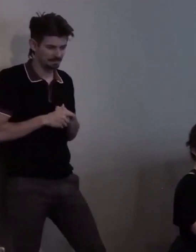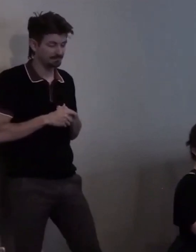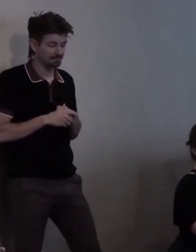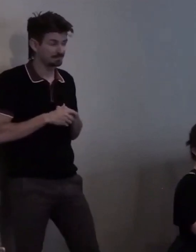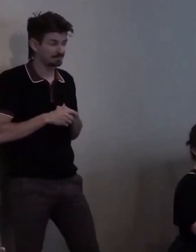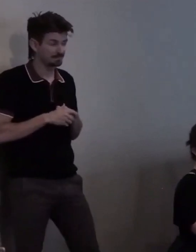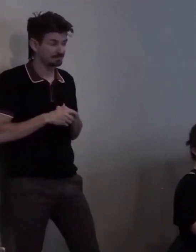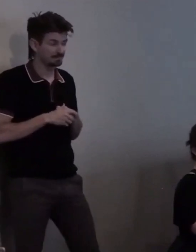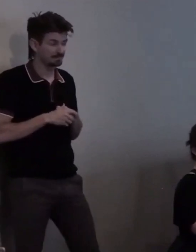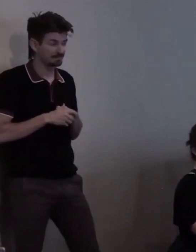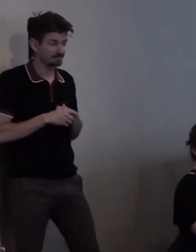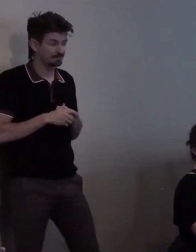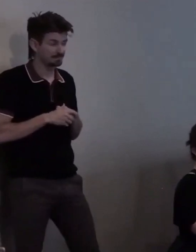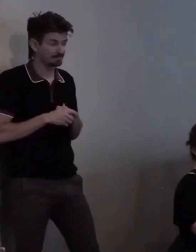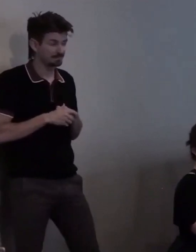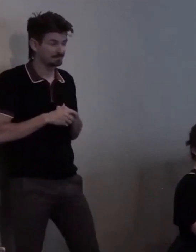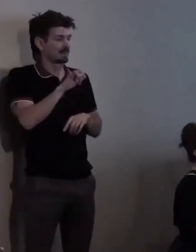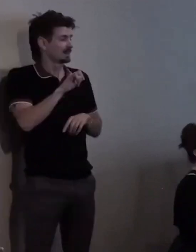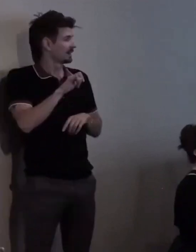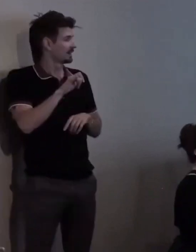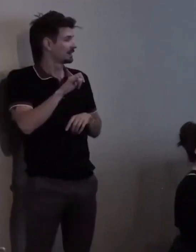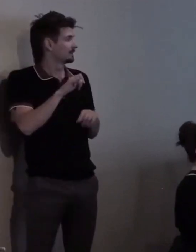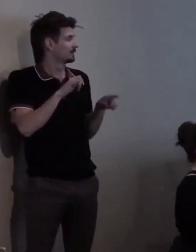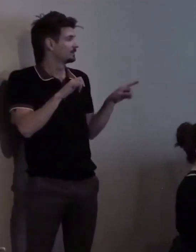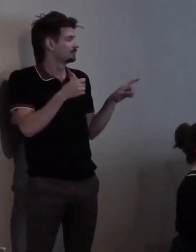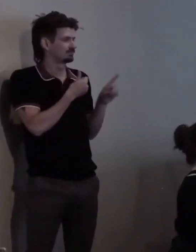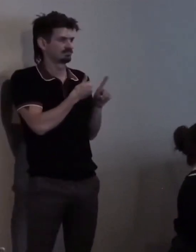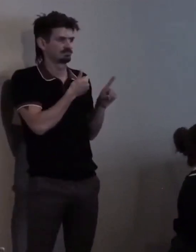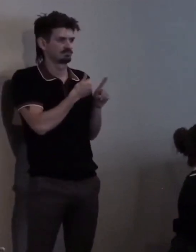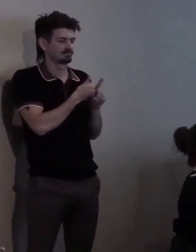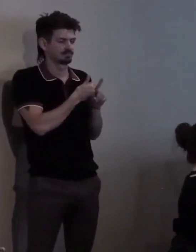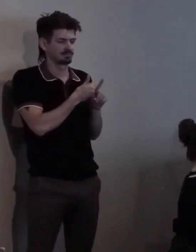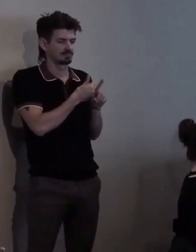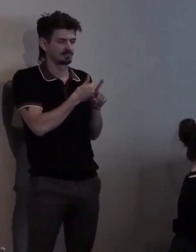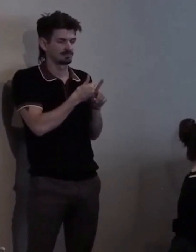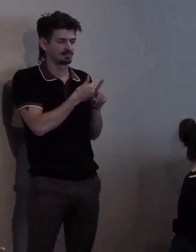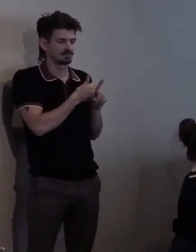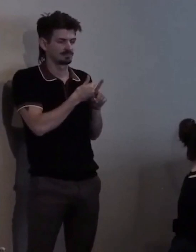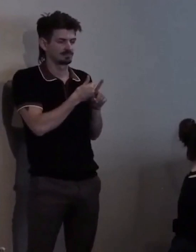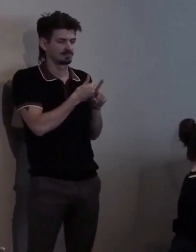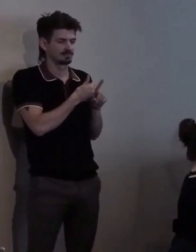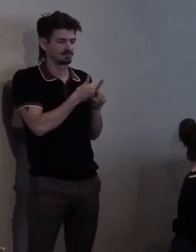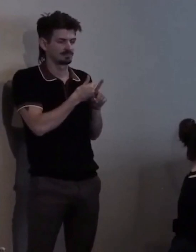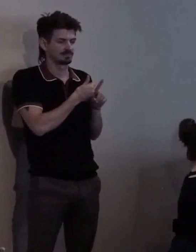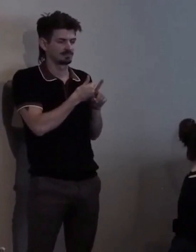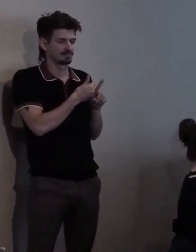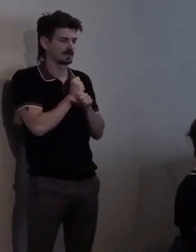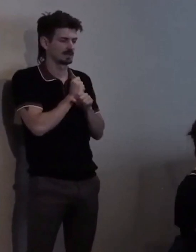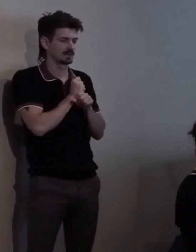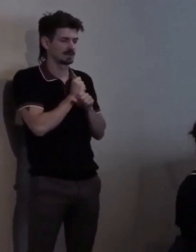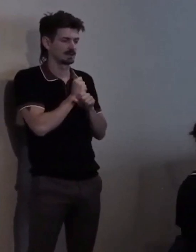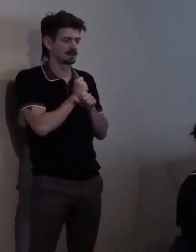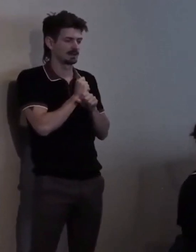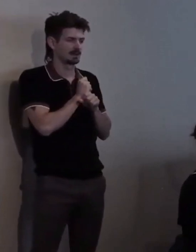Kathy was an absolutely wild Colorado Rockies fan...